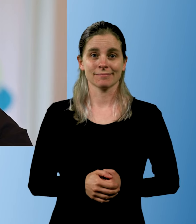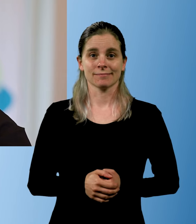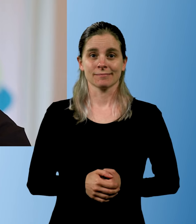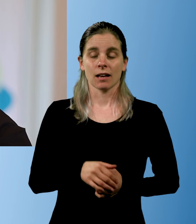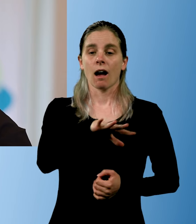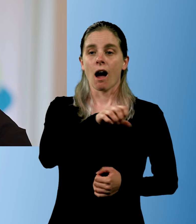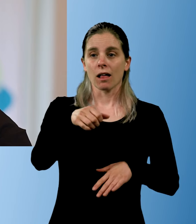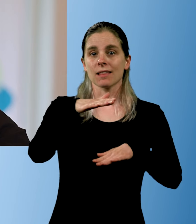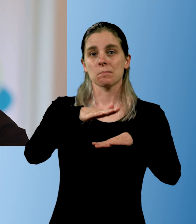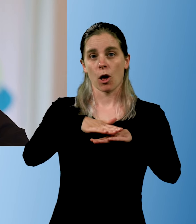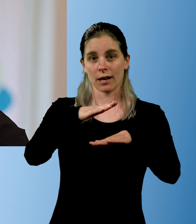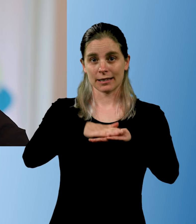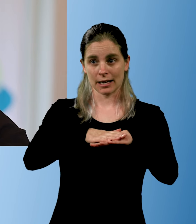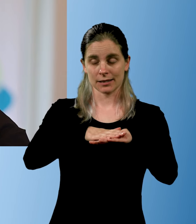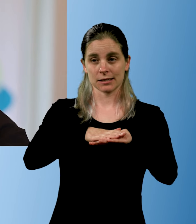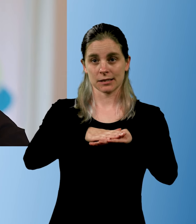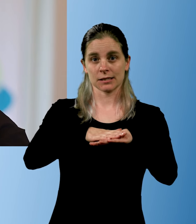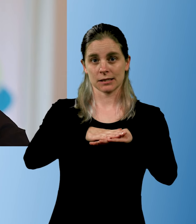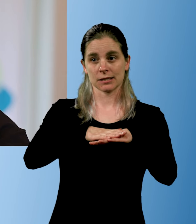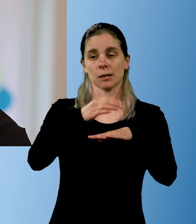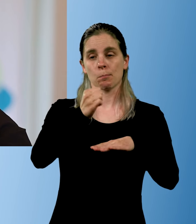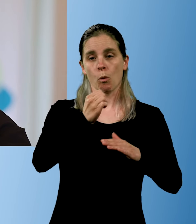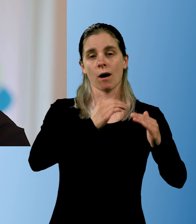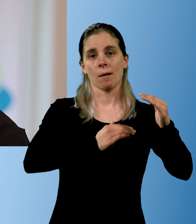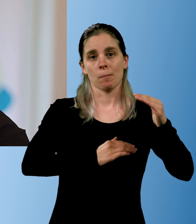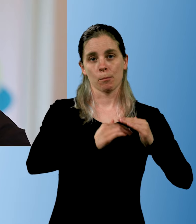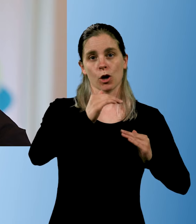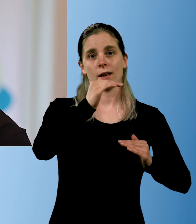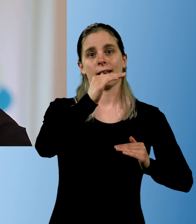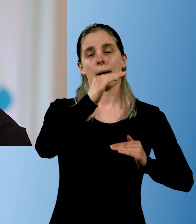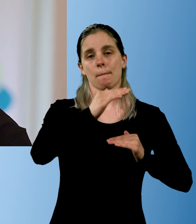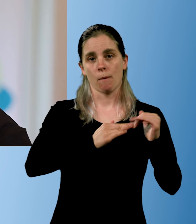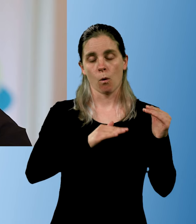Because all planning must be based on-